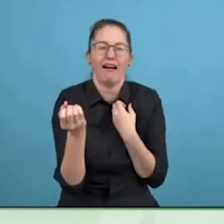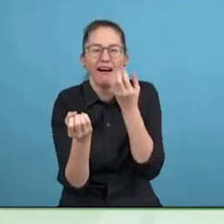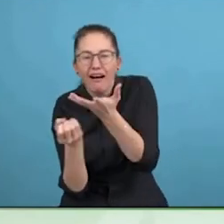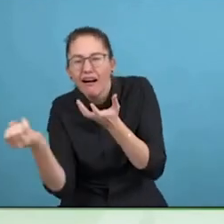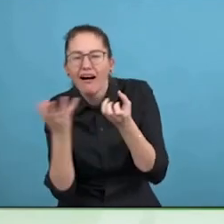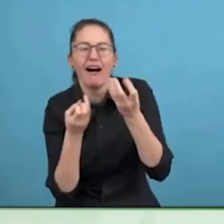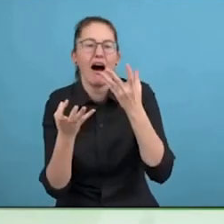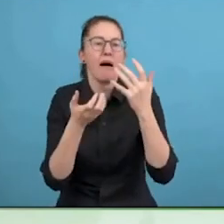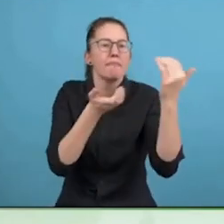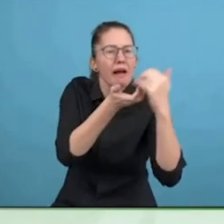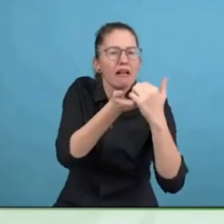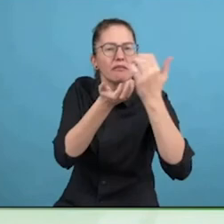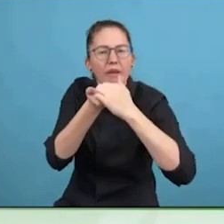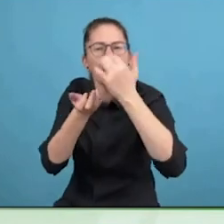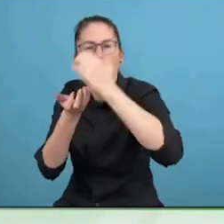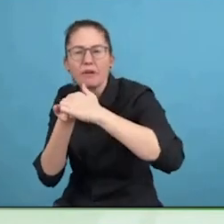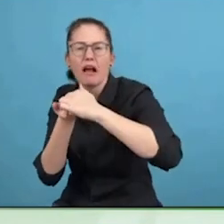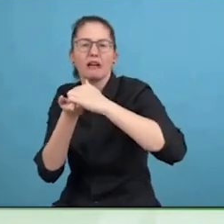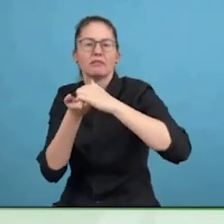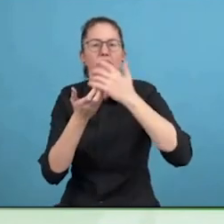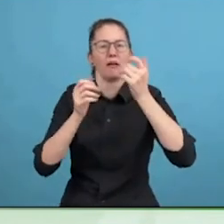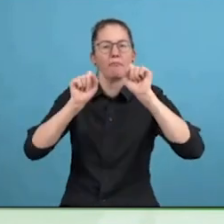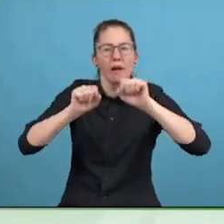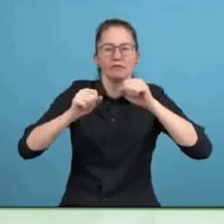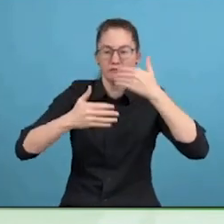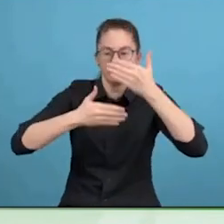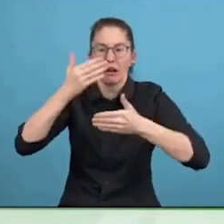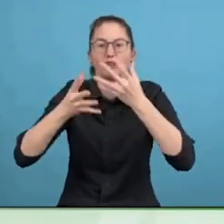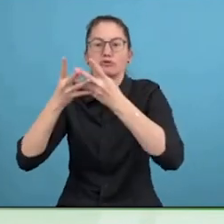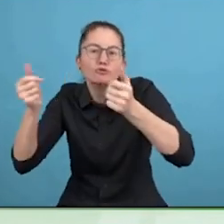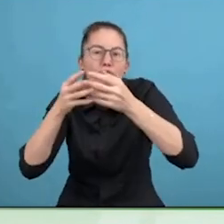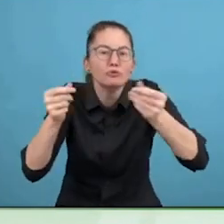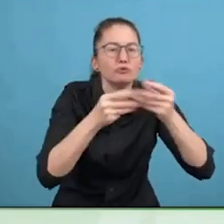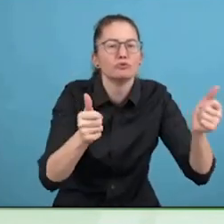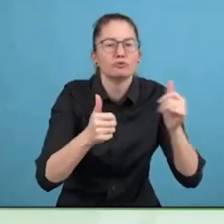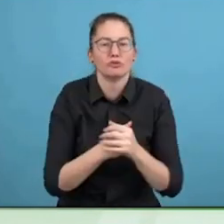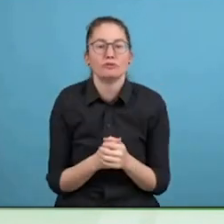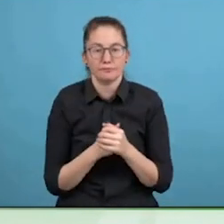where people with any problems can look at solutions, the kind of look